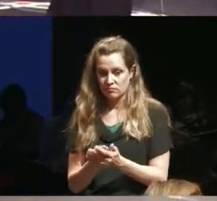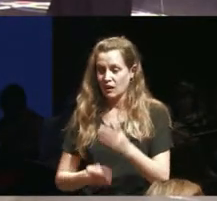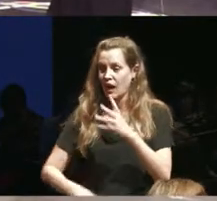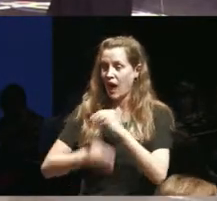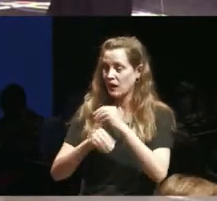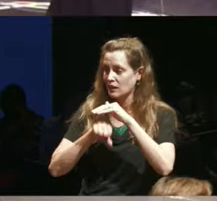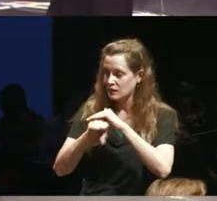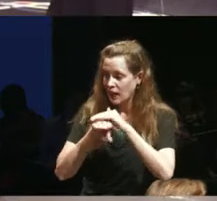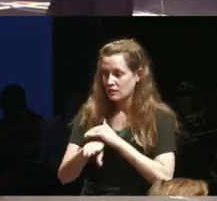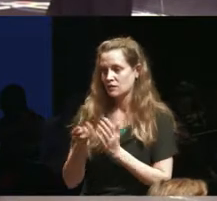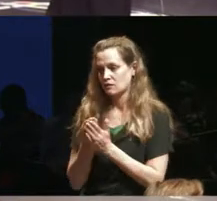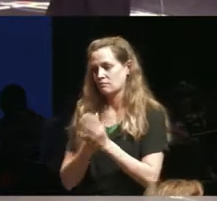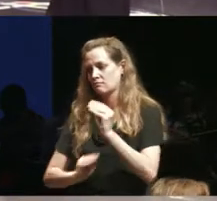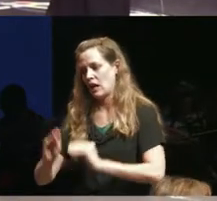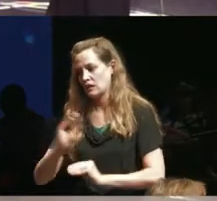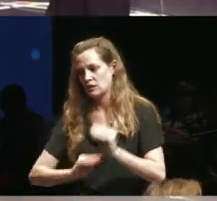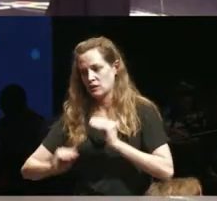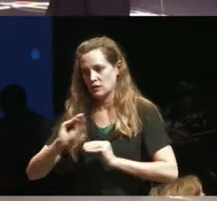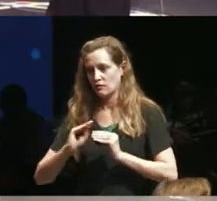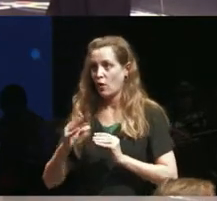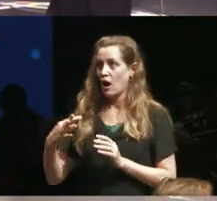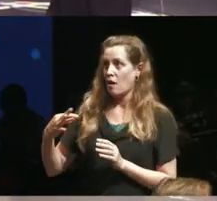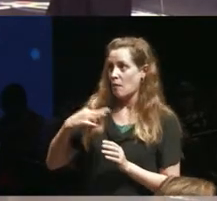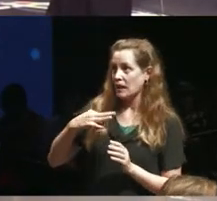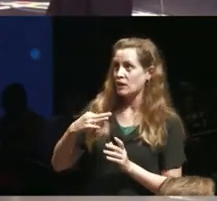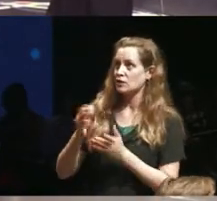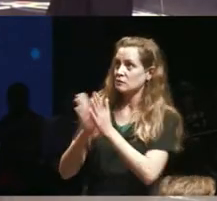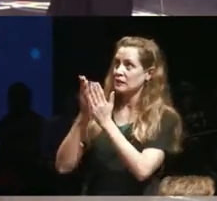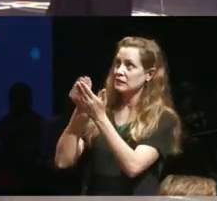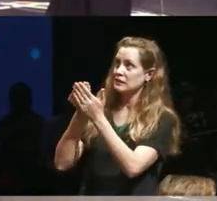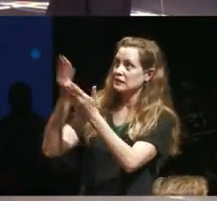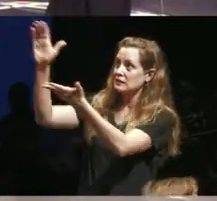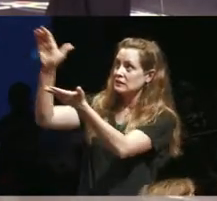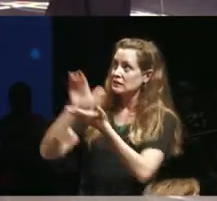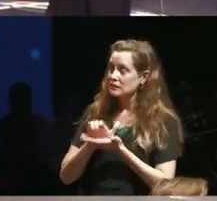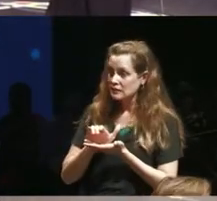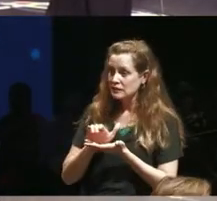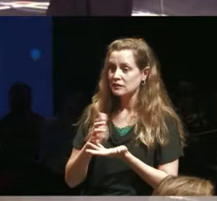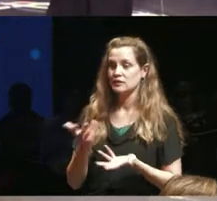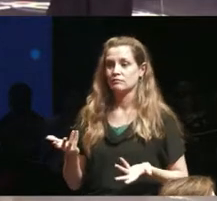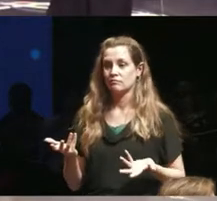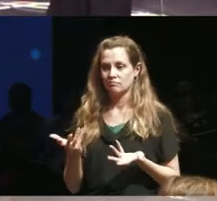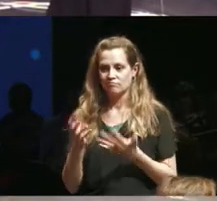budgets to our grant applications things like this only a selection of us get the